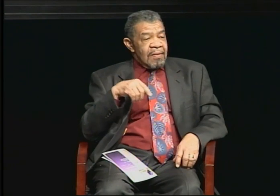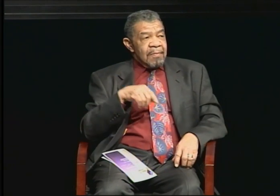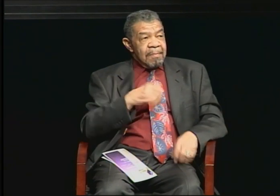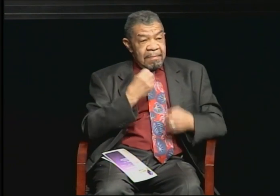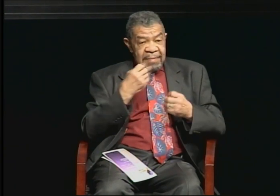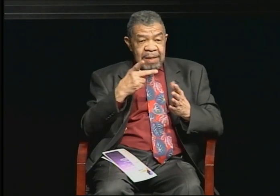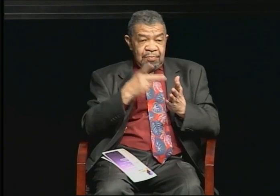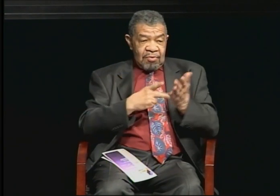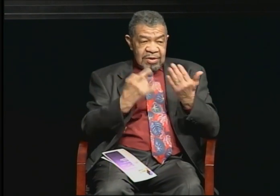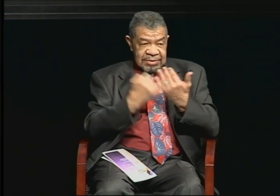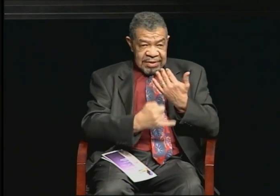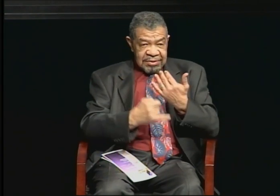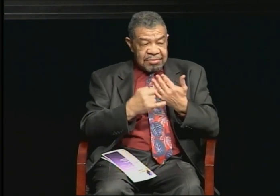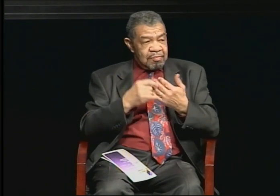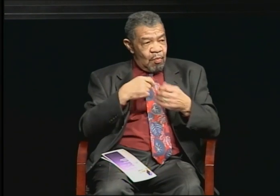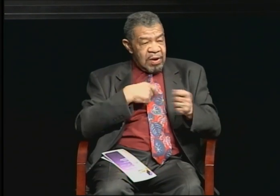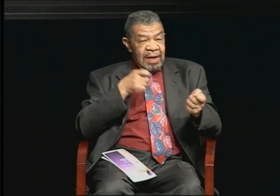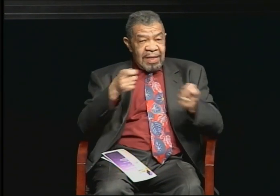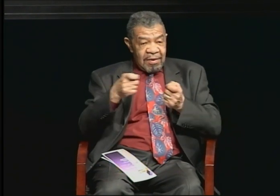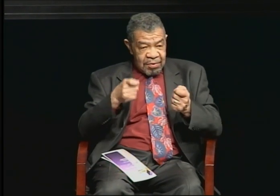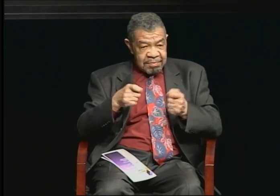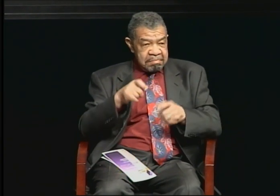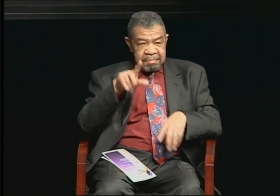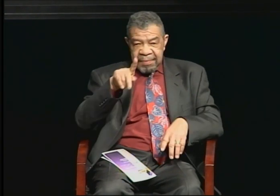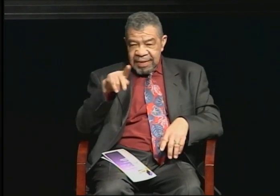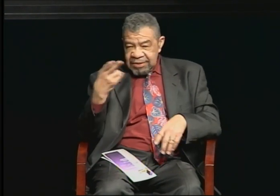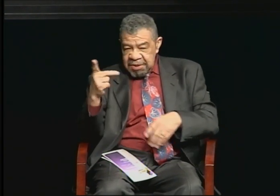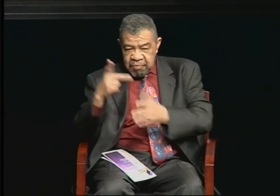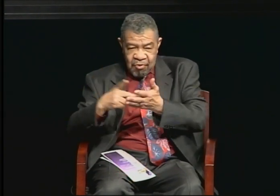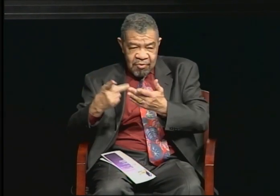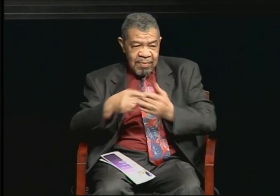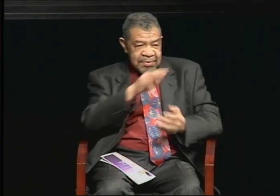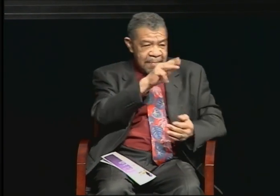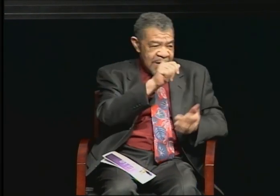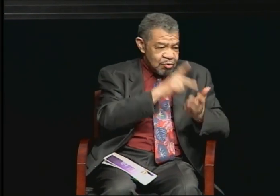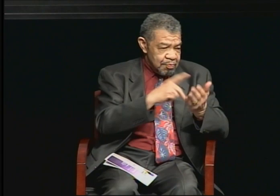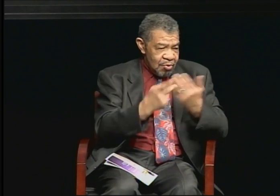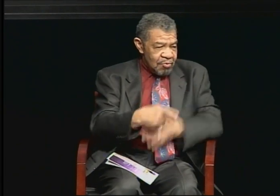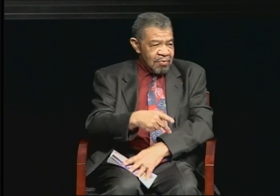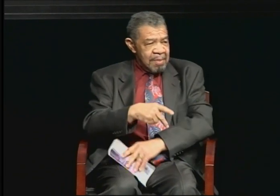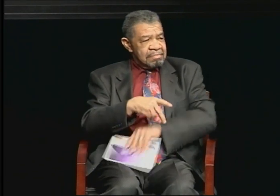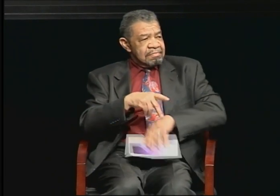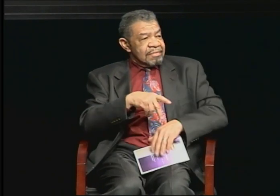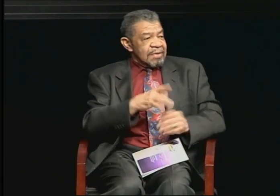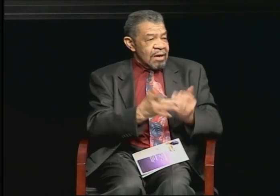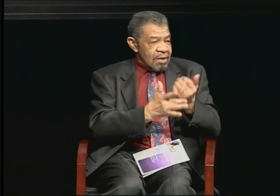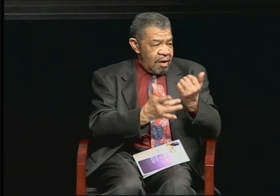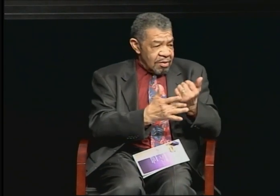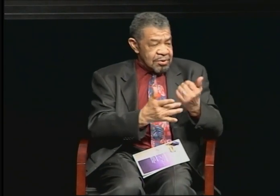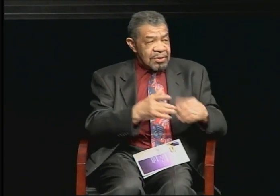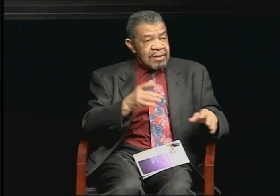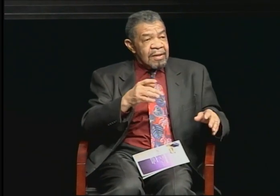We oversaw many programs for people who have doctoral degrees. And all of the people who oversaw those programs